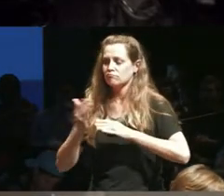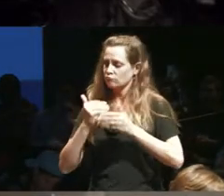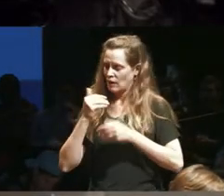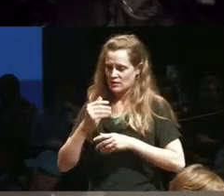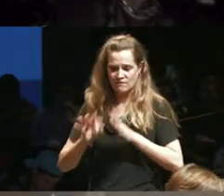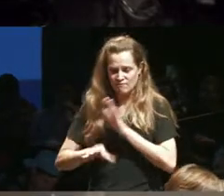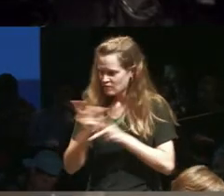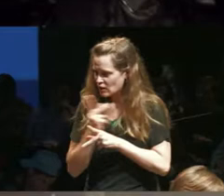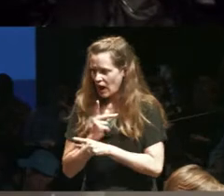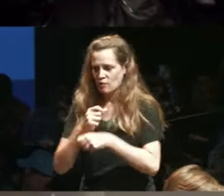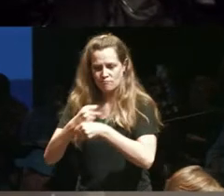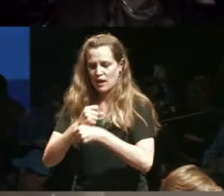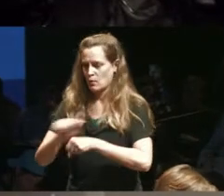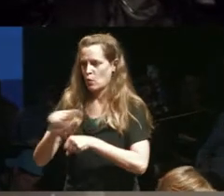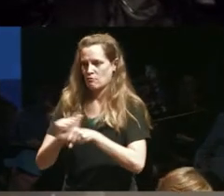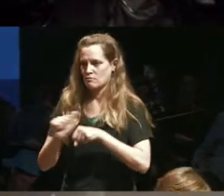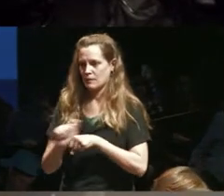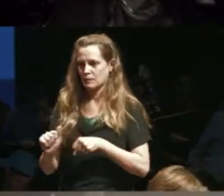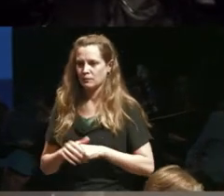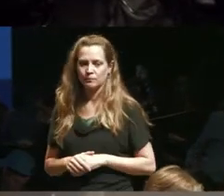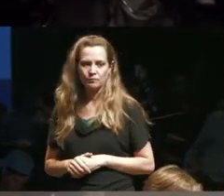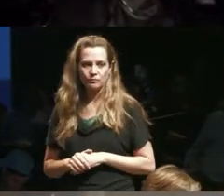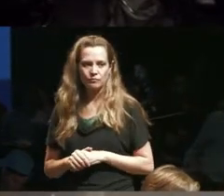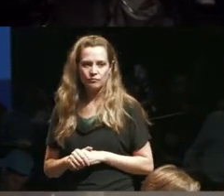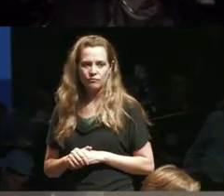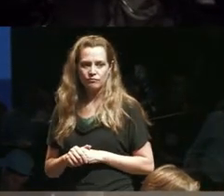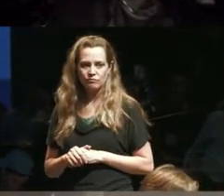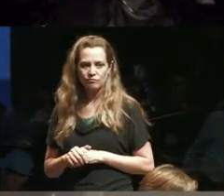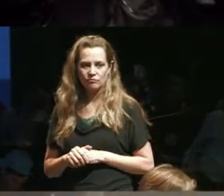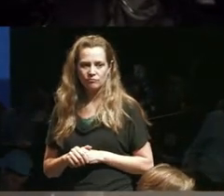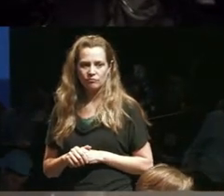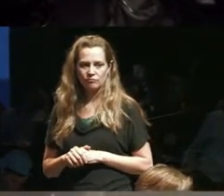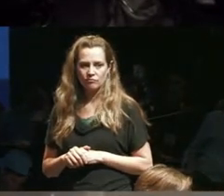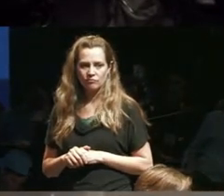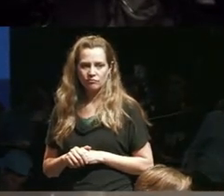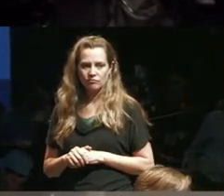the work but I think it's I think I I think we we have to be think I would say